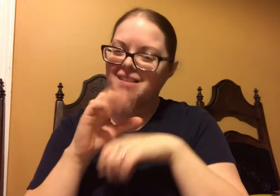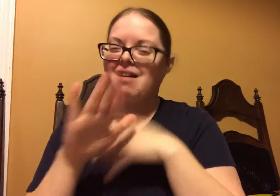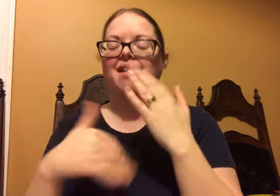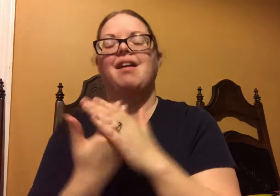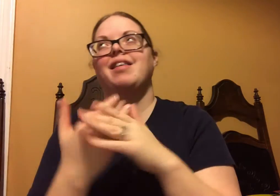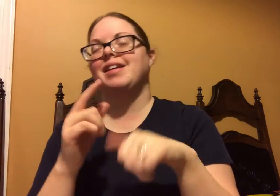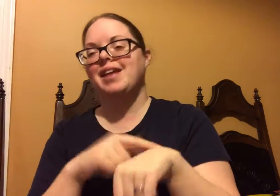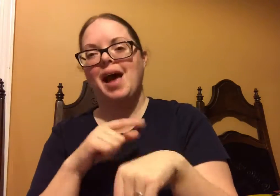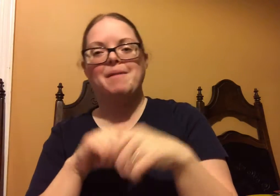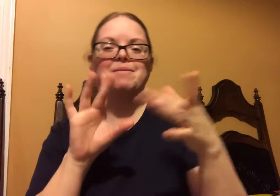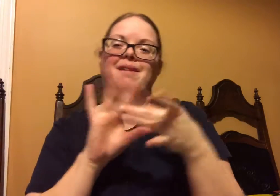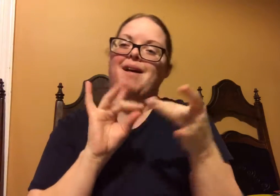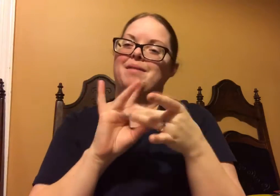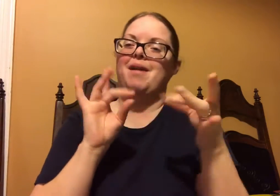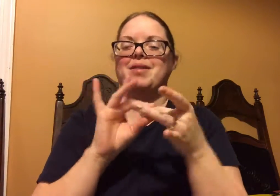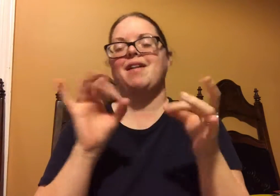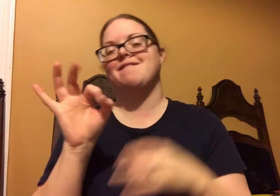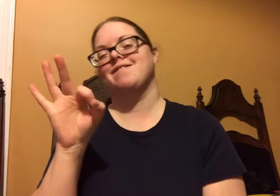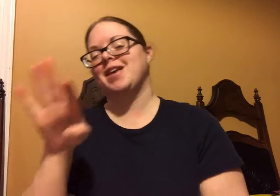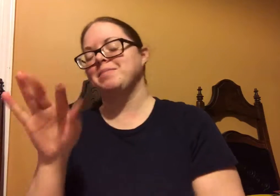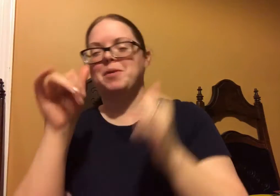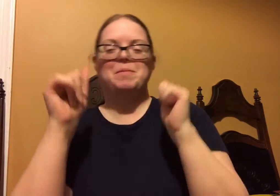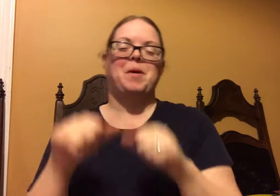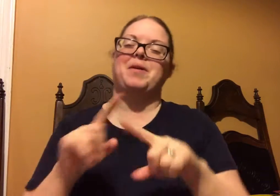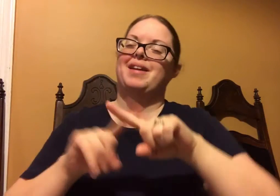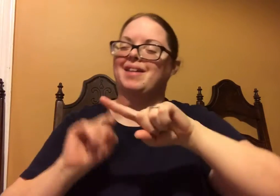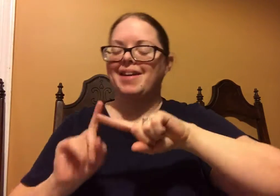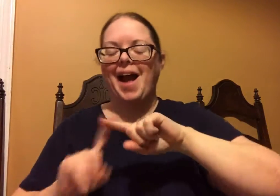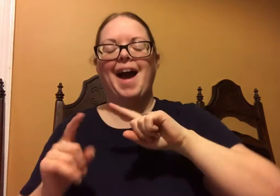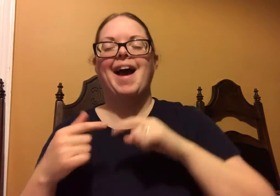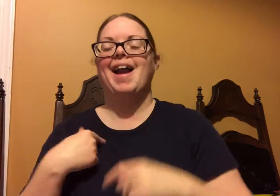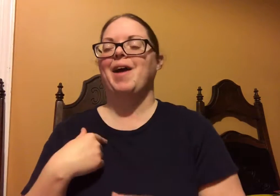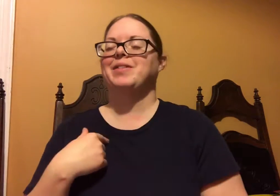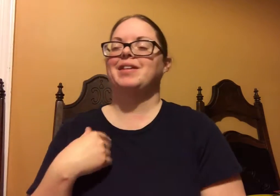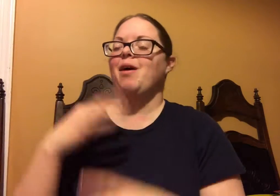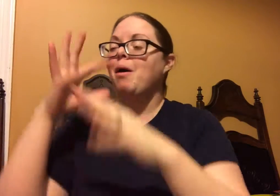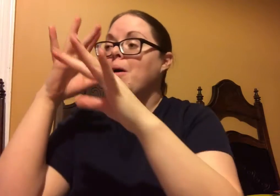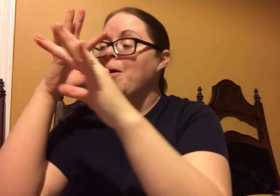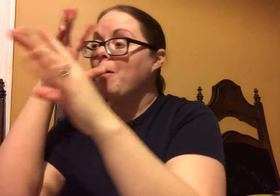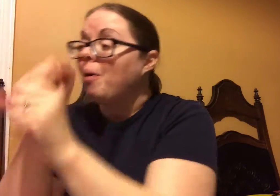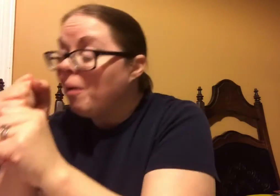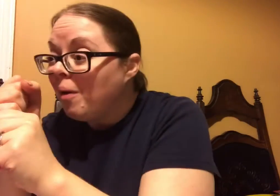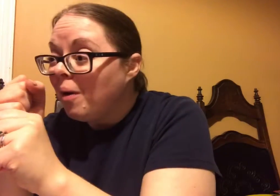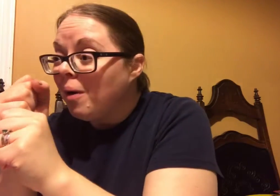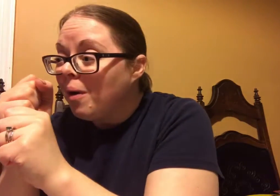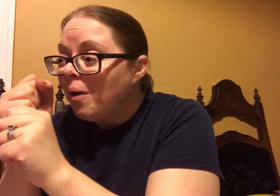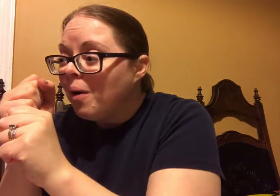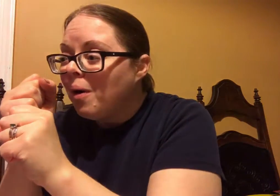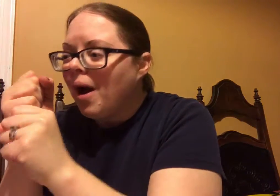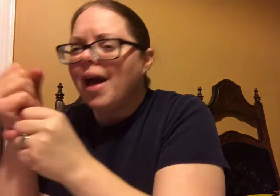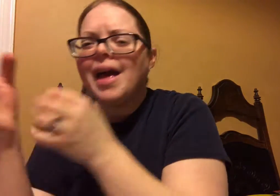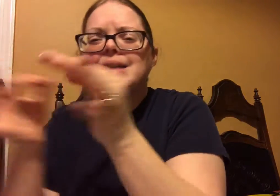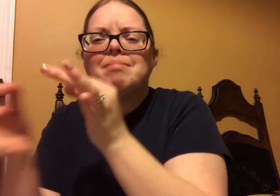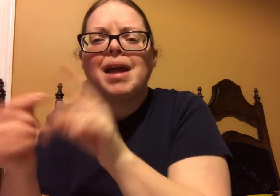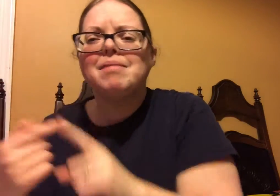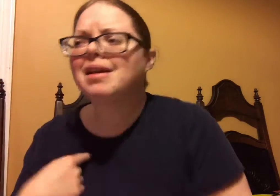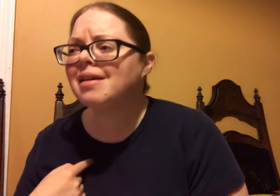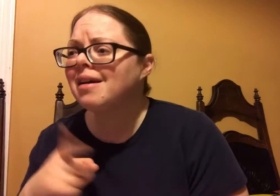She talked about the oils all the time, posting on Facebook, making comments, and I just got really fascinated.